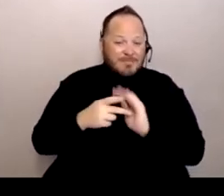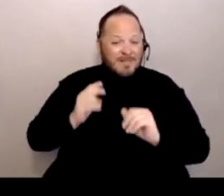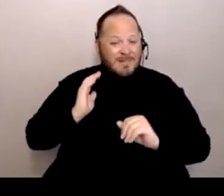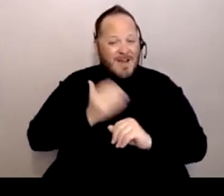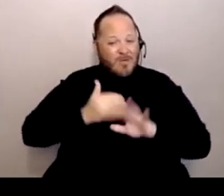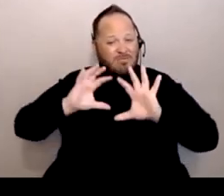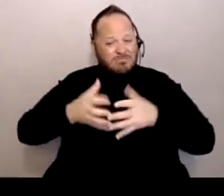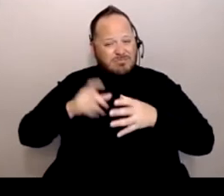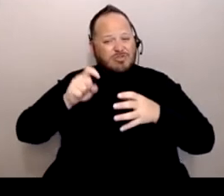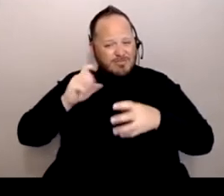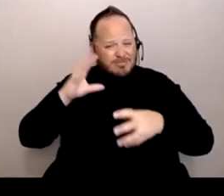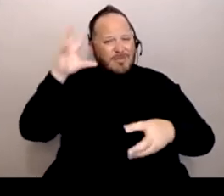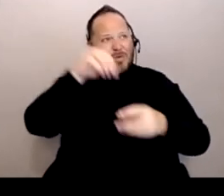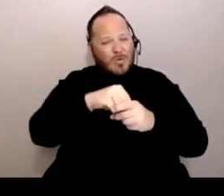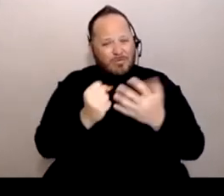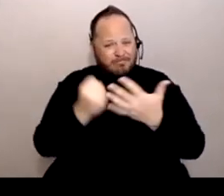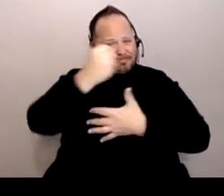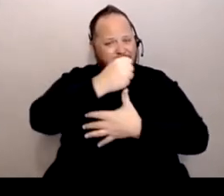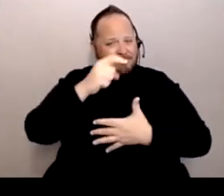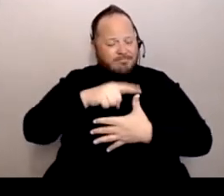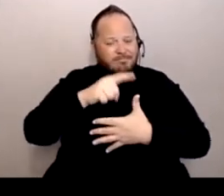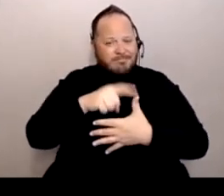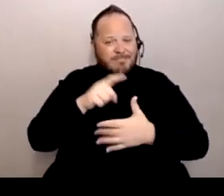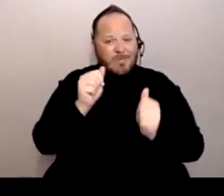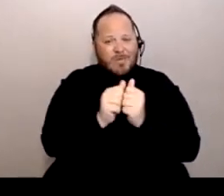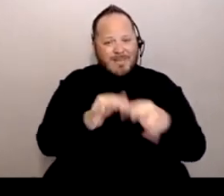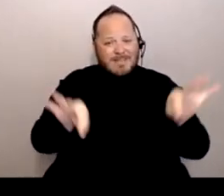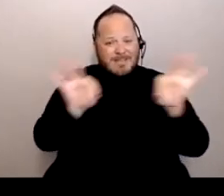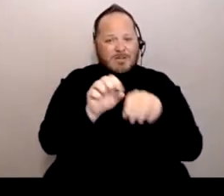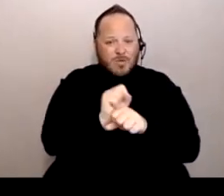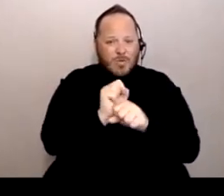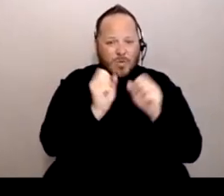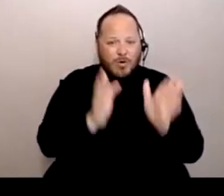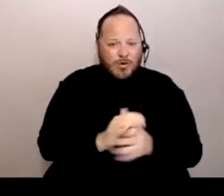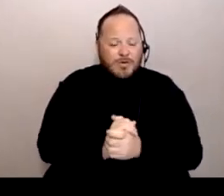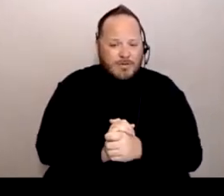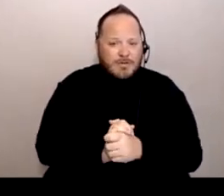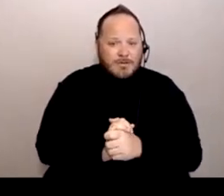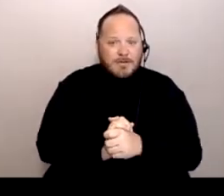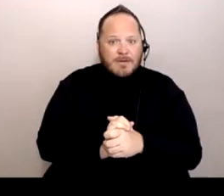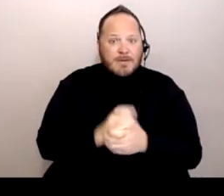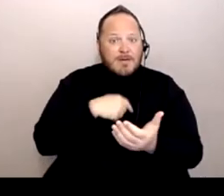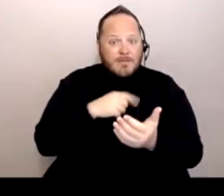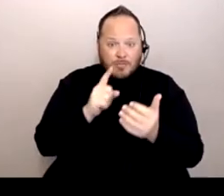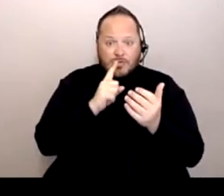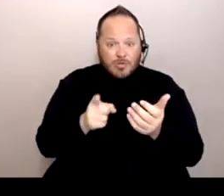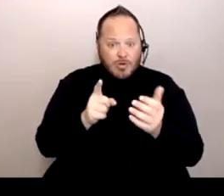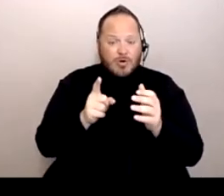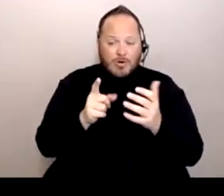And I'm sure there's other priorities that people had in the community. Access to information.